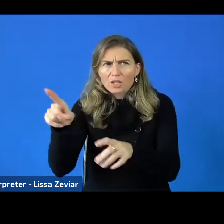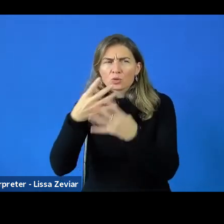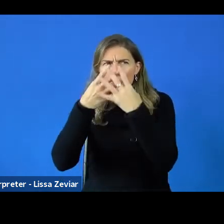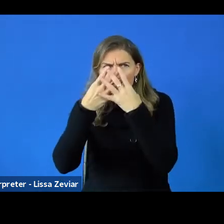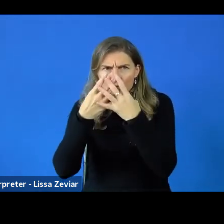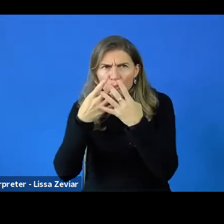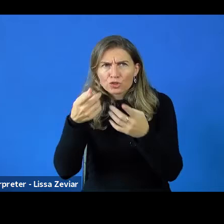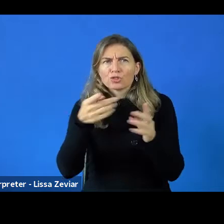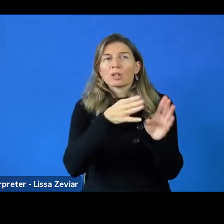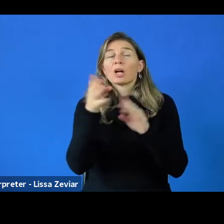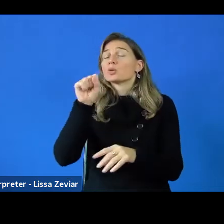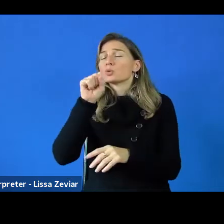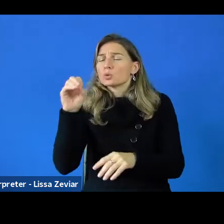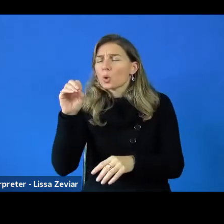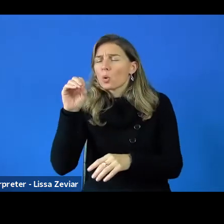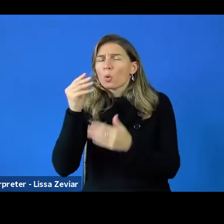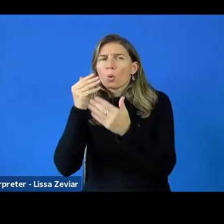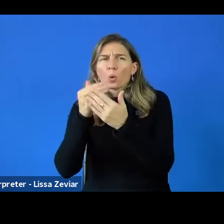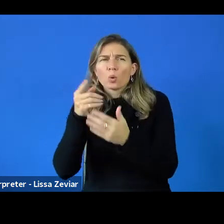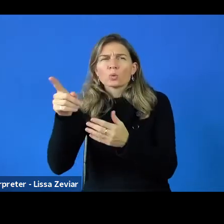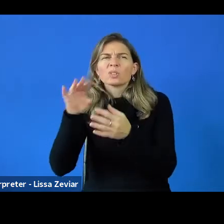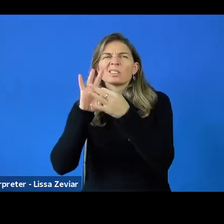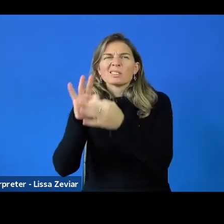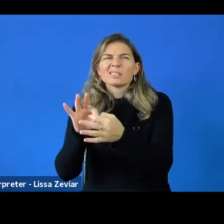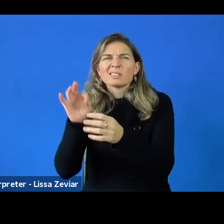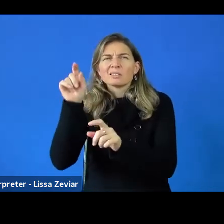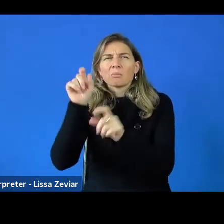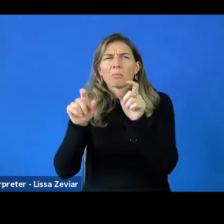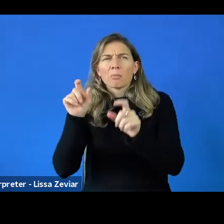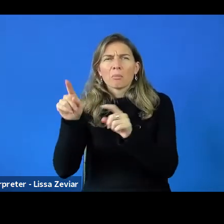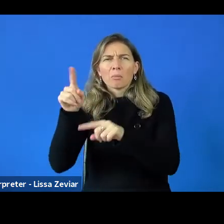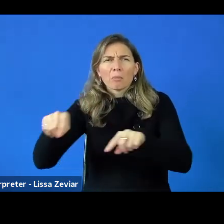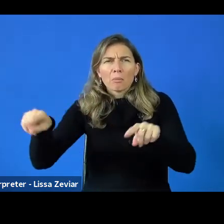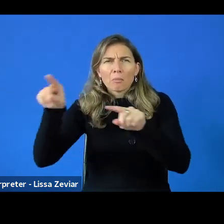So accessibility is no longer the realm of people with disabilities,